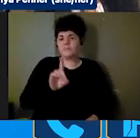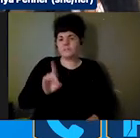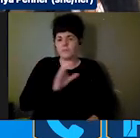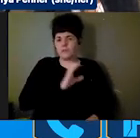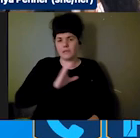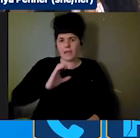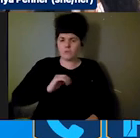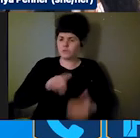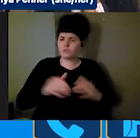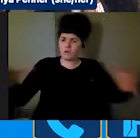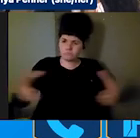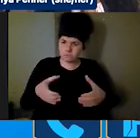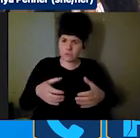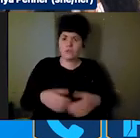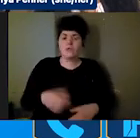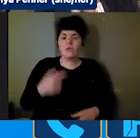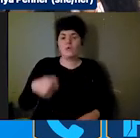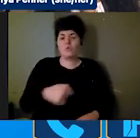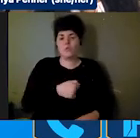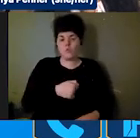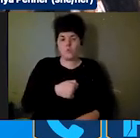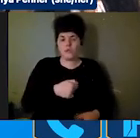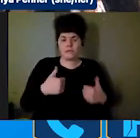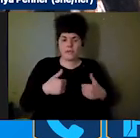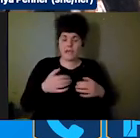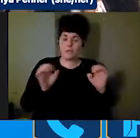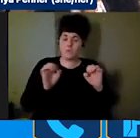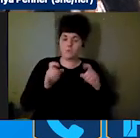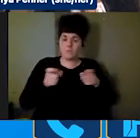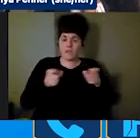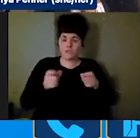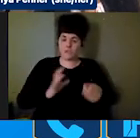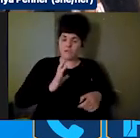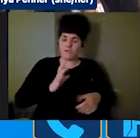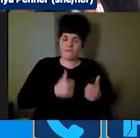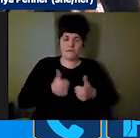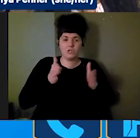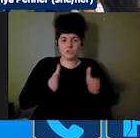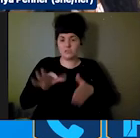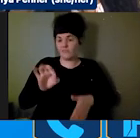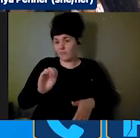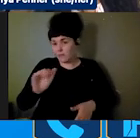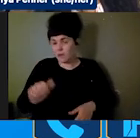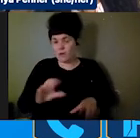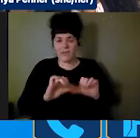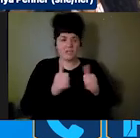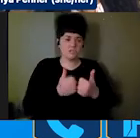Disability Councils officials, FEMA, those agencies that are responding; and have a responsibility to our rights